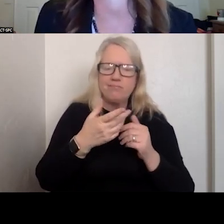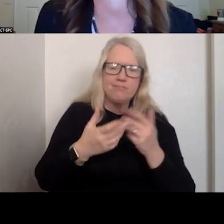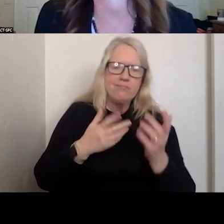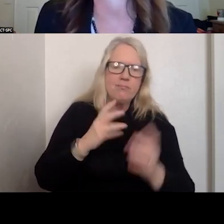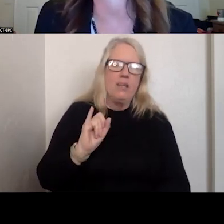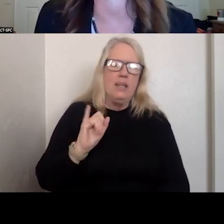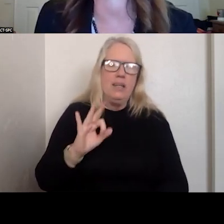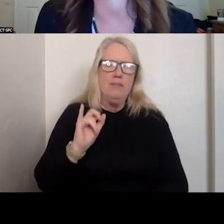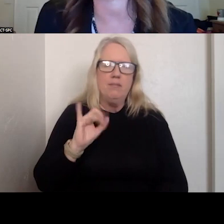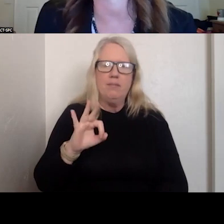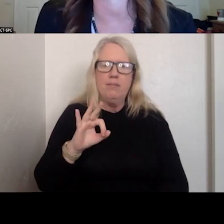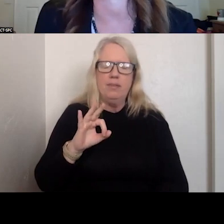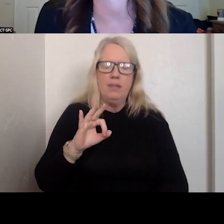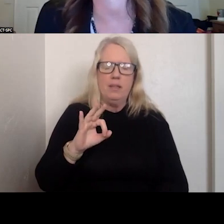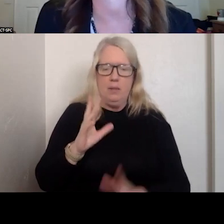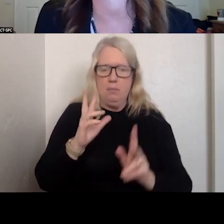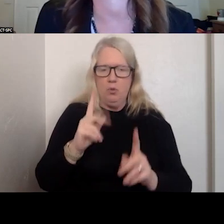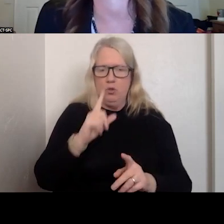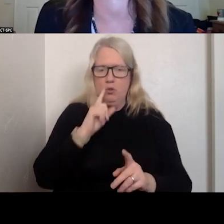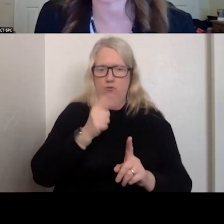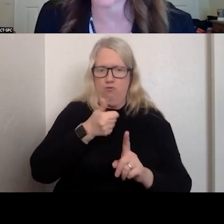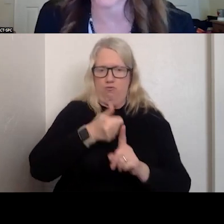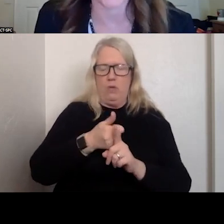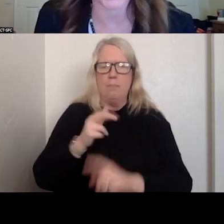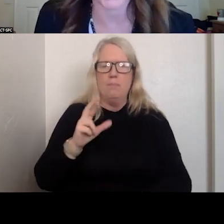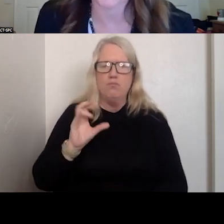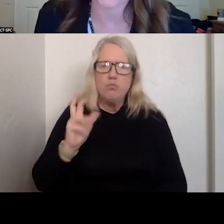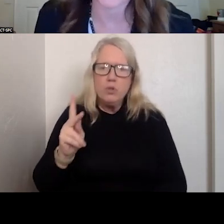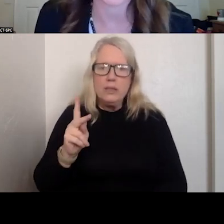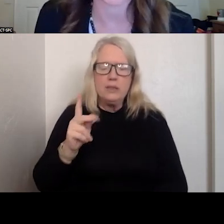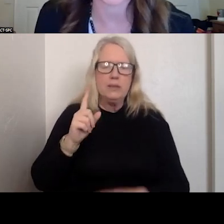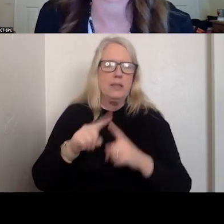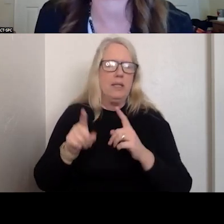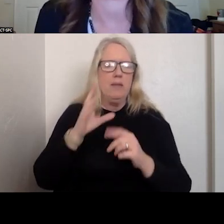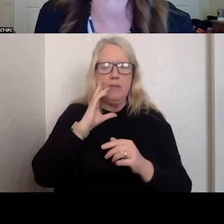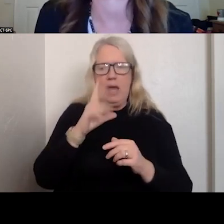TRULY AT RISK FOR DYING BY SUICIDE OR SOMETHING ELSE AND